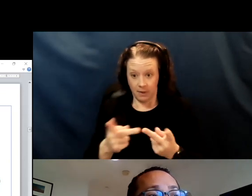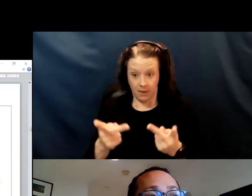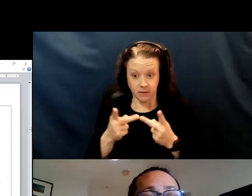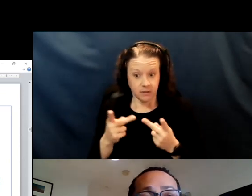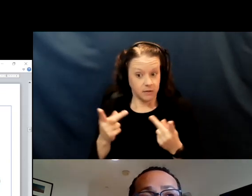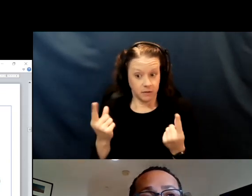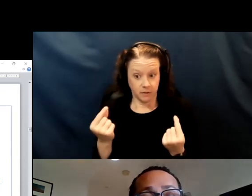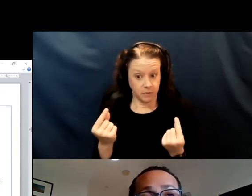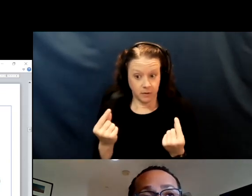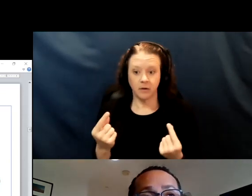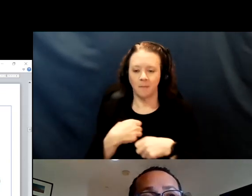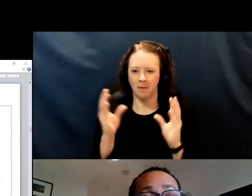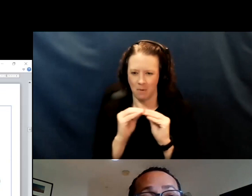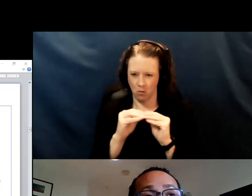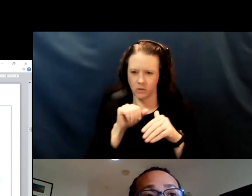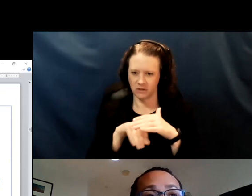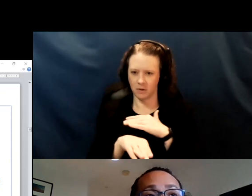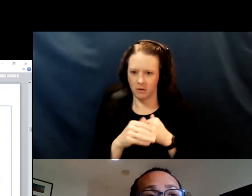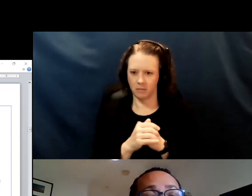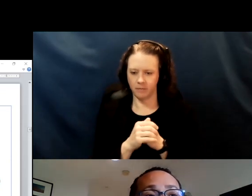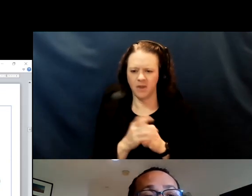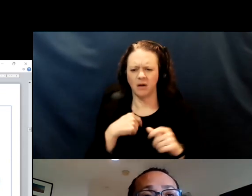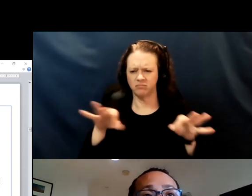And I'll go into a little bit more detail later on what we've done.